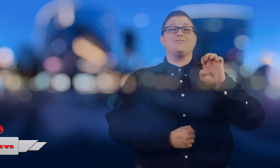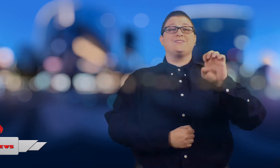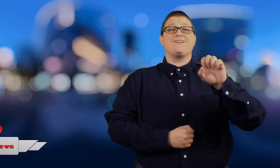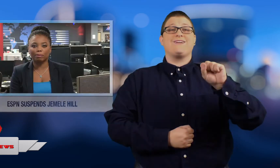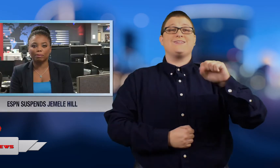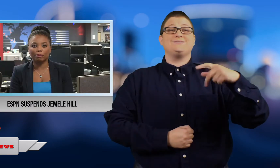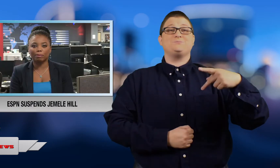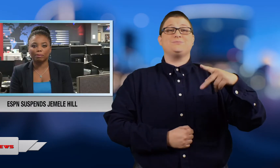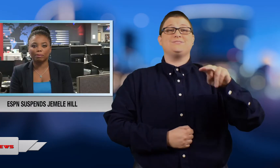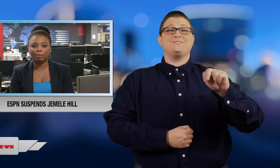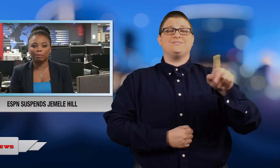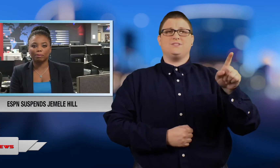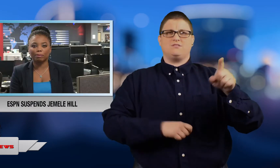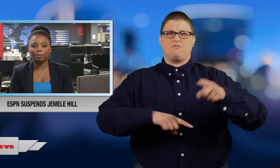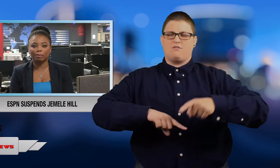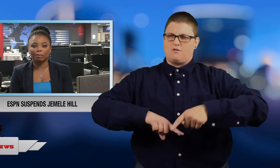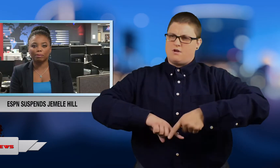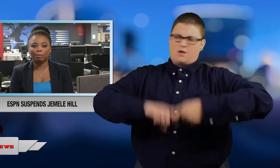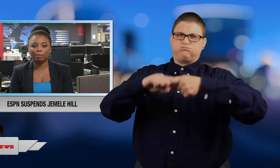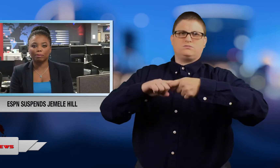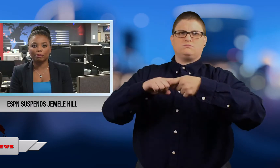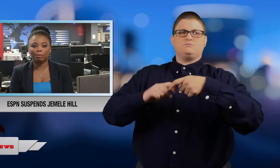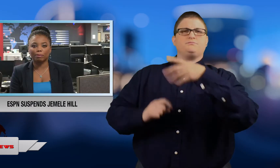ESPN has suspended host